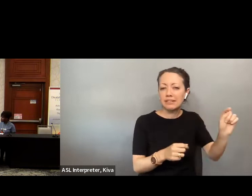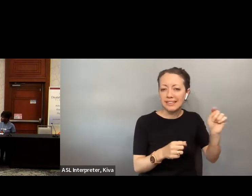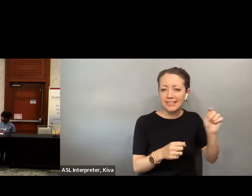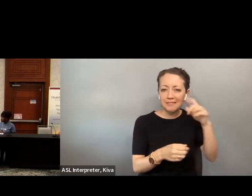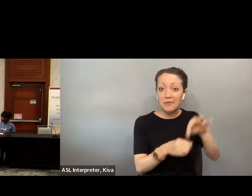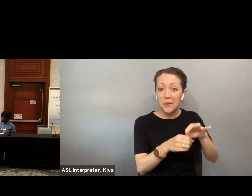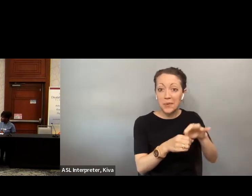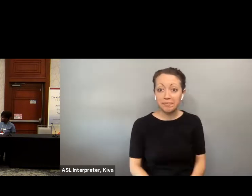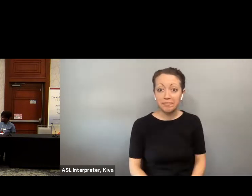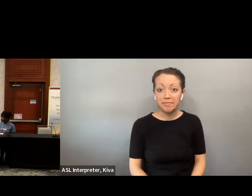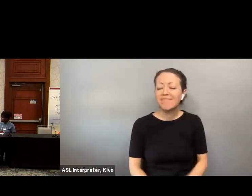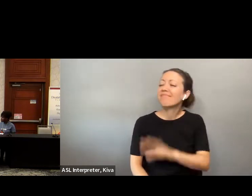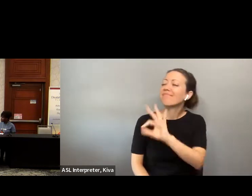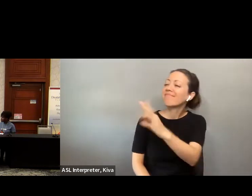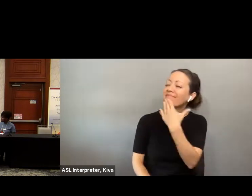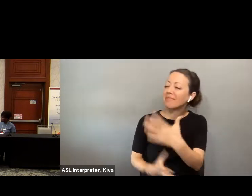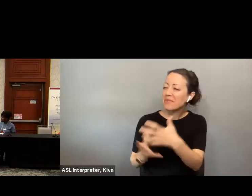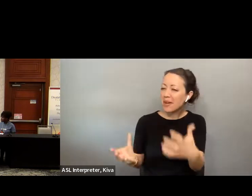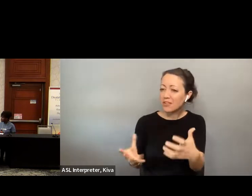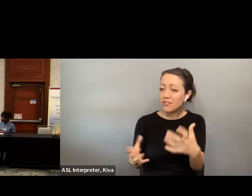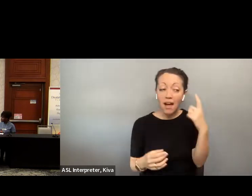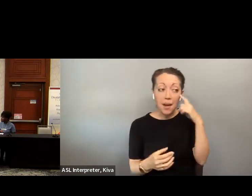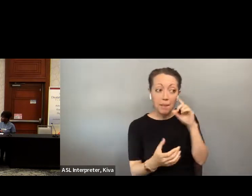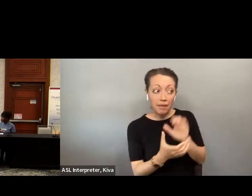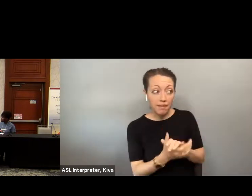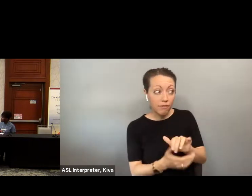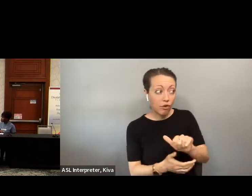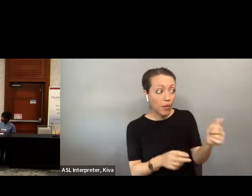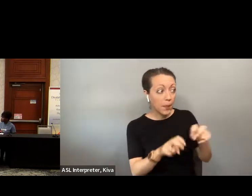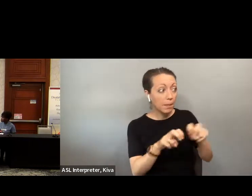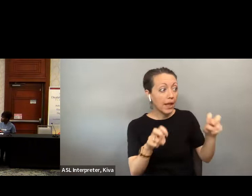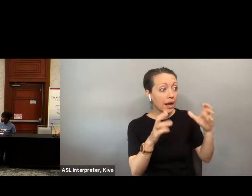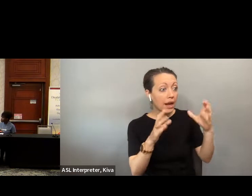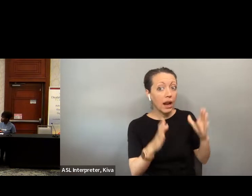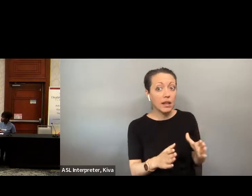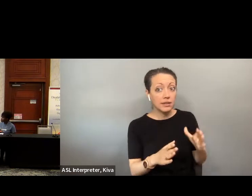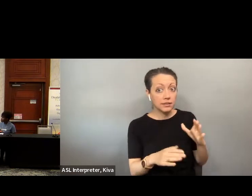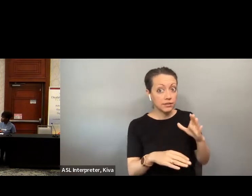Thank you so much, and I believe our other sorry on zoom.